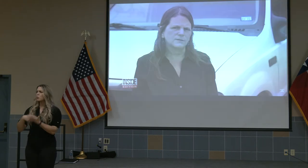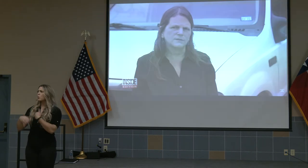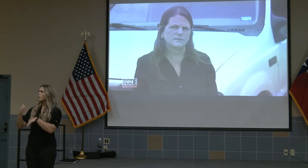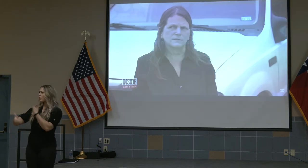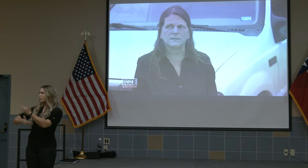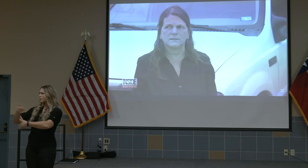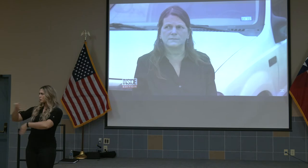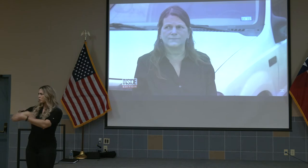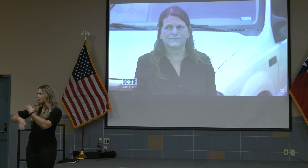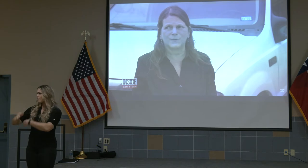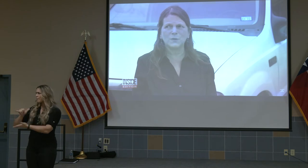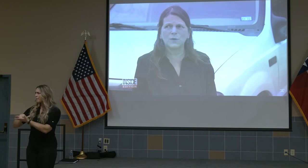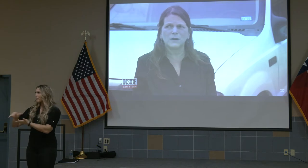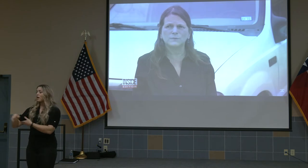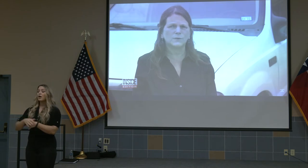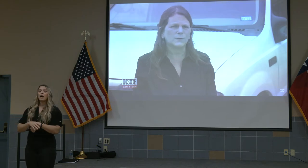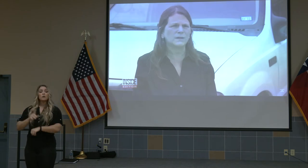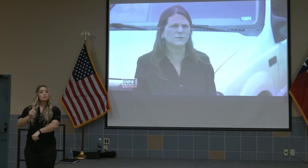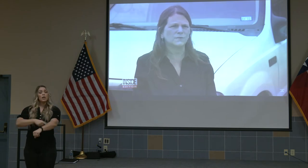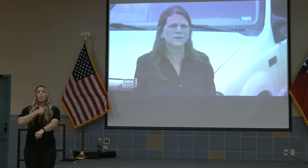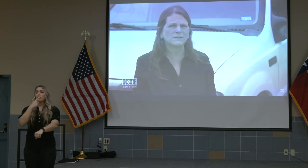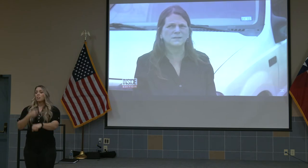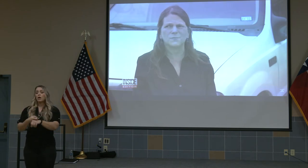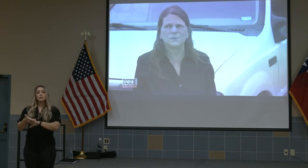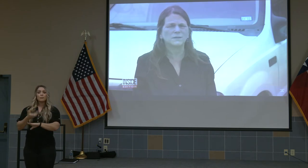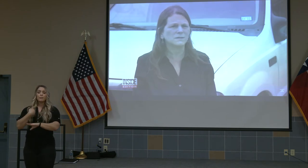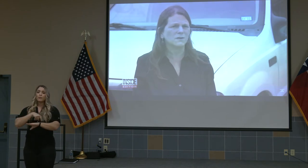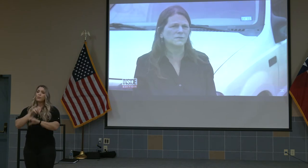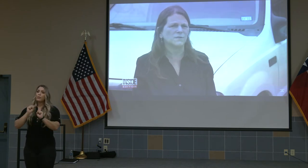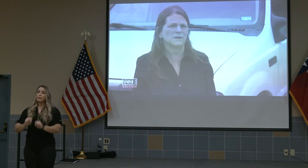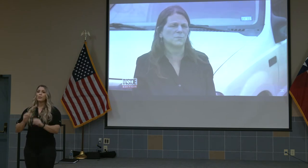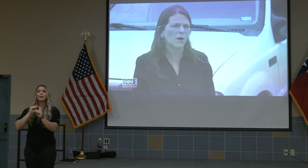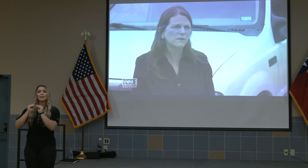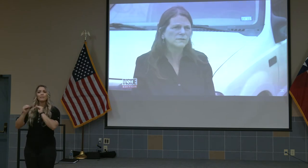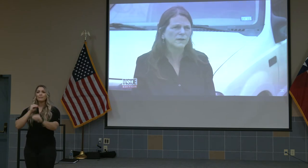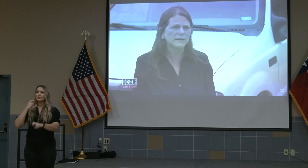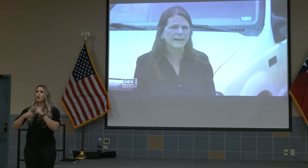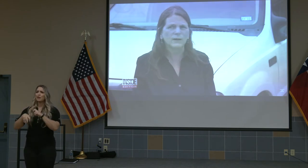It's going to be awhile before we get it fixed. Number one, it's hard to find the parts right now